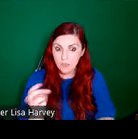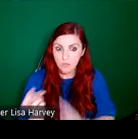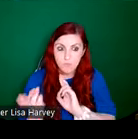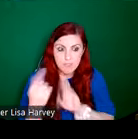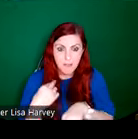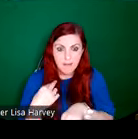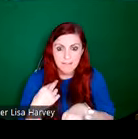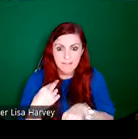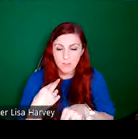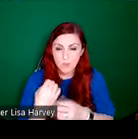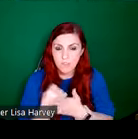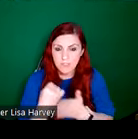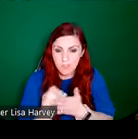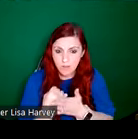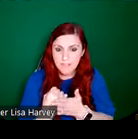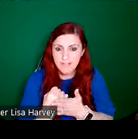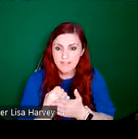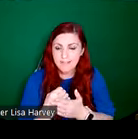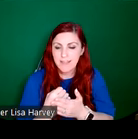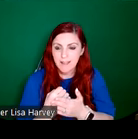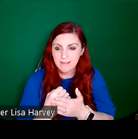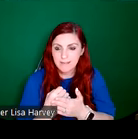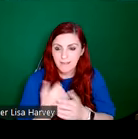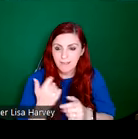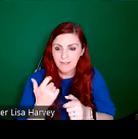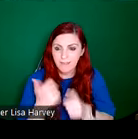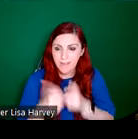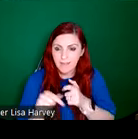Accademia di Belle Arti Florence. And this kind of classical, this training in